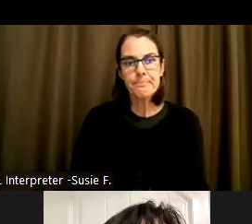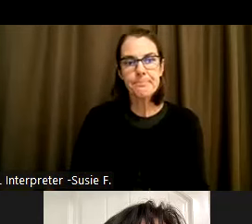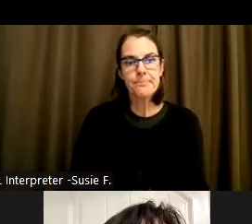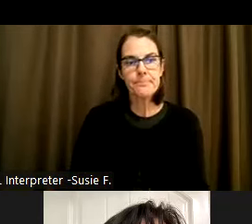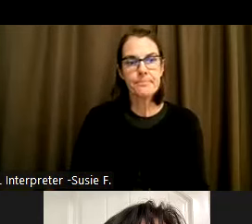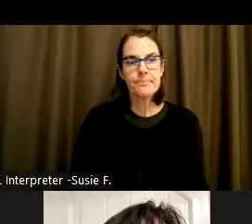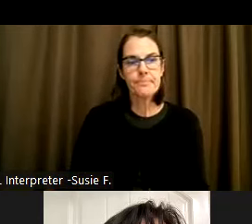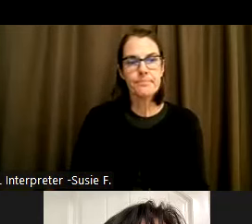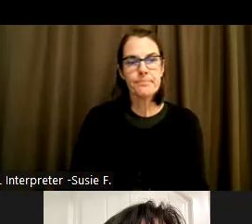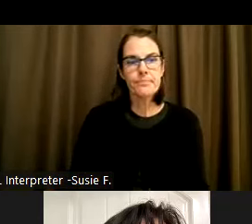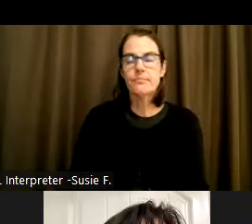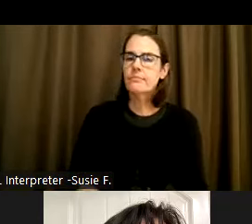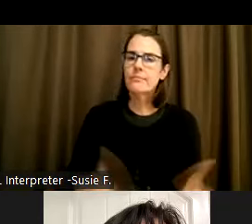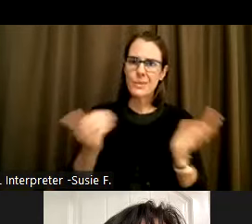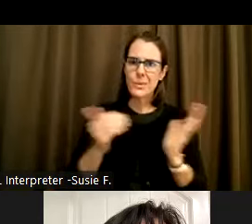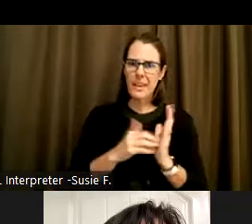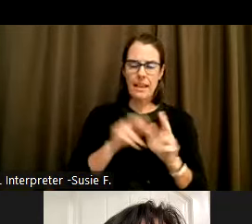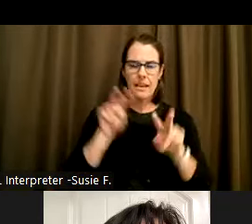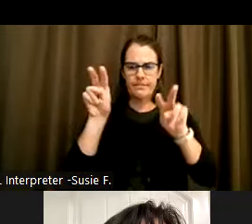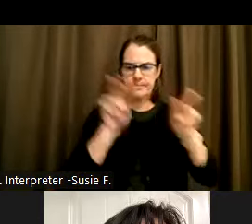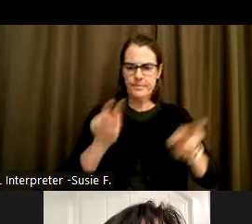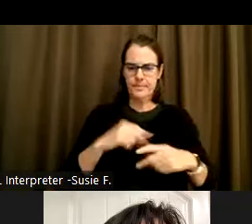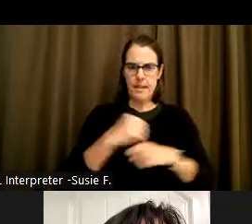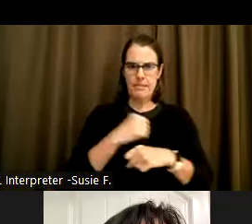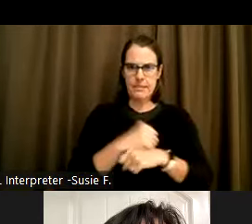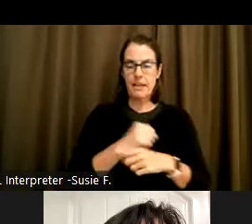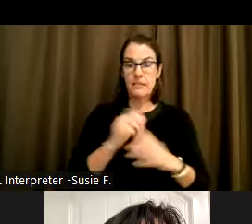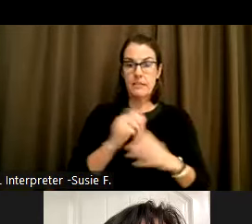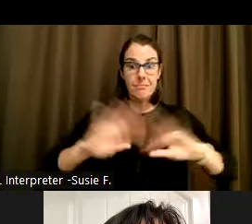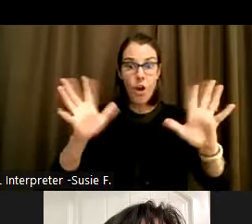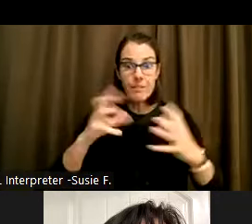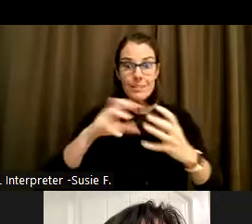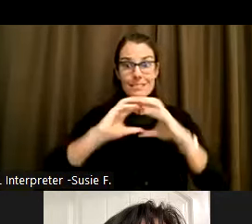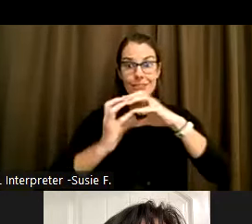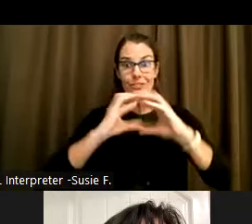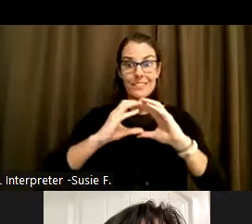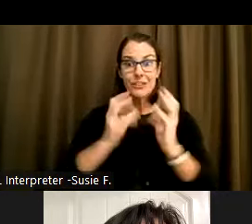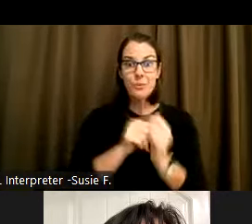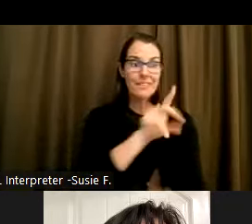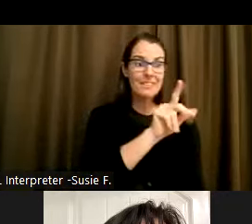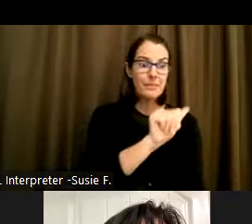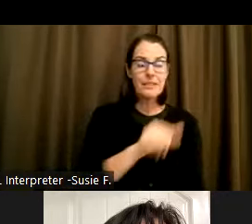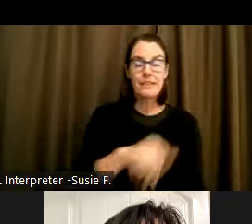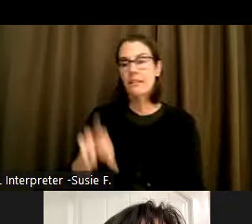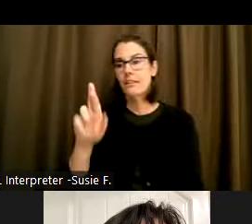With those stats in mind, becomes obvious that the intersectionality between disability and race, race and ethnicity is strong and